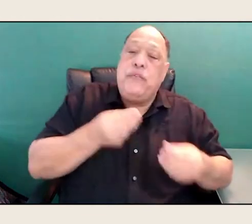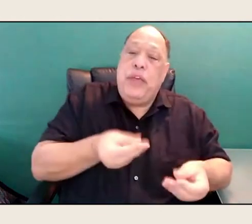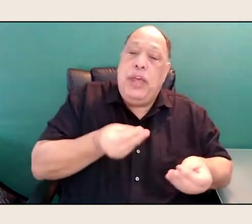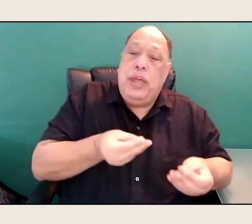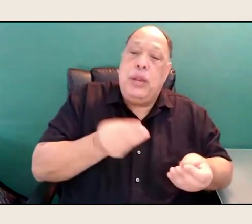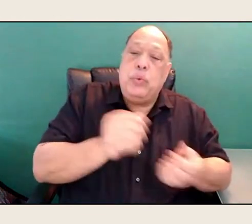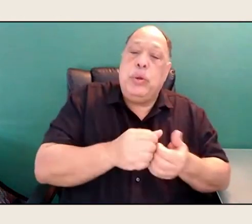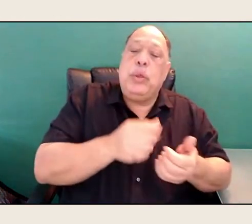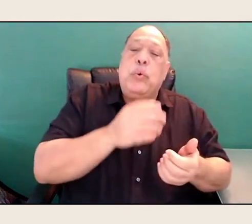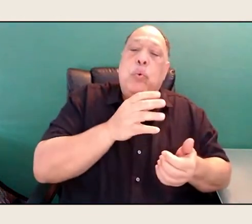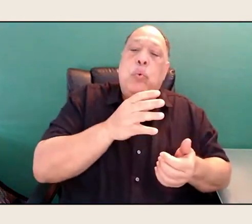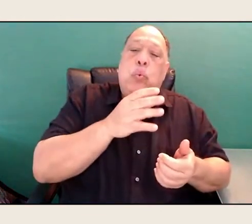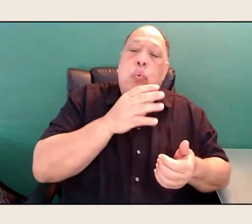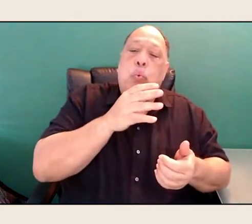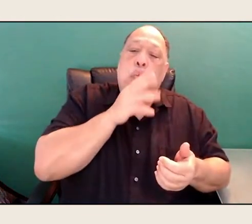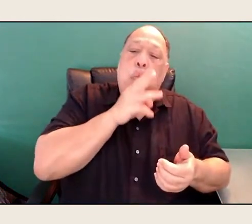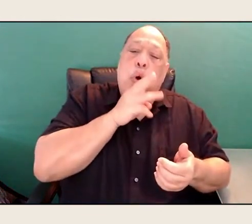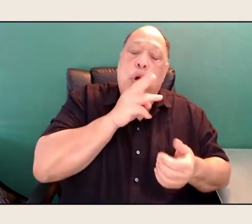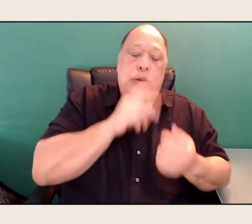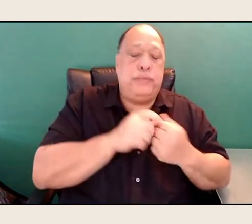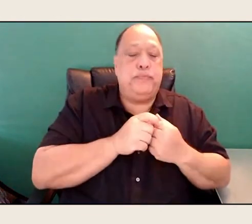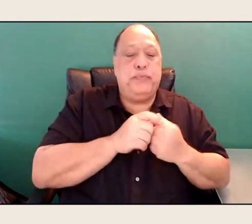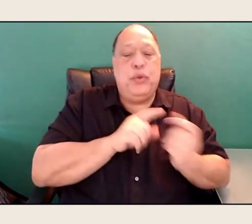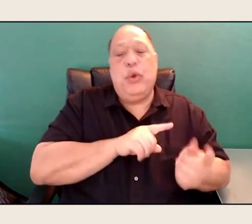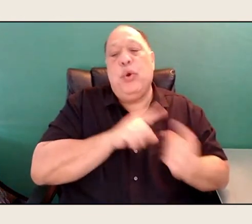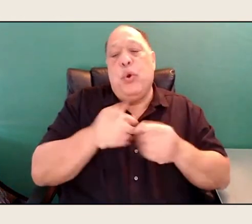and going out into the deep, and all of that.